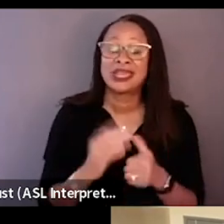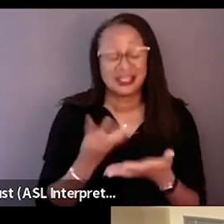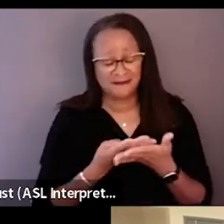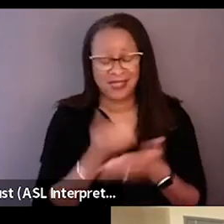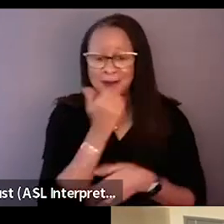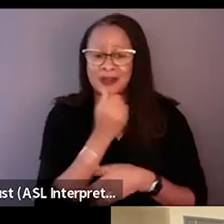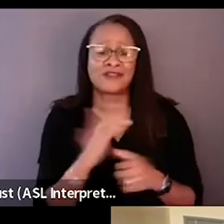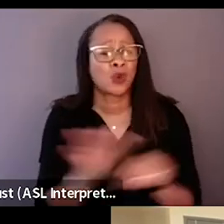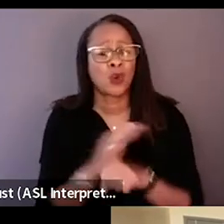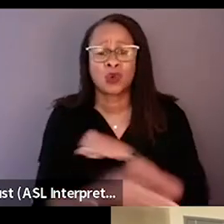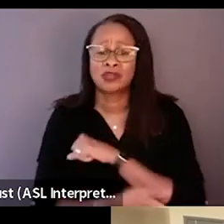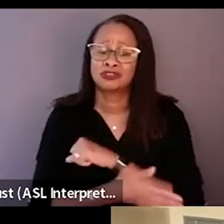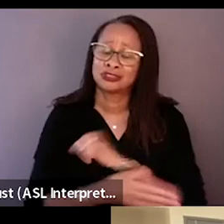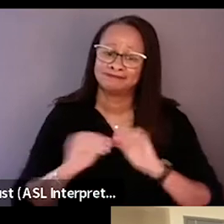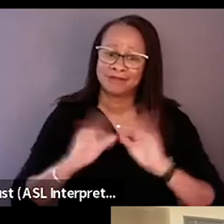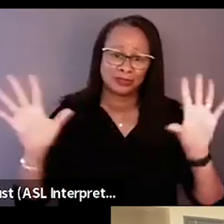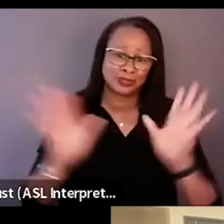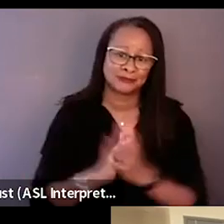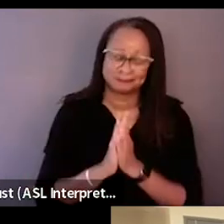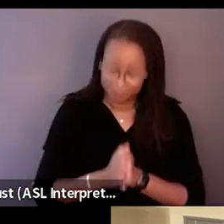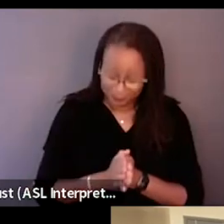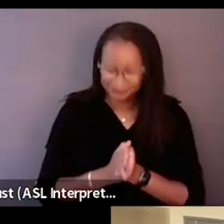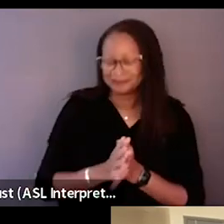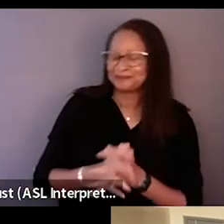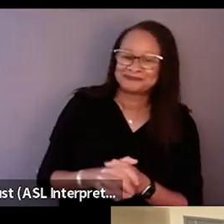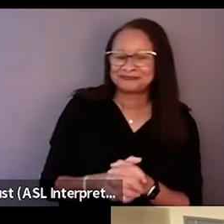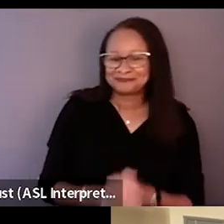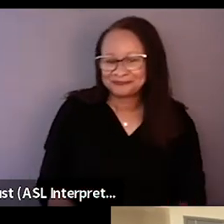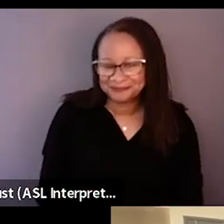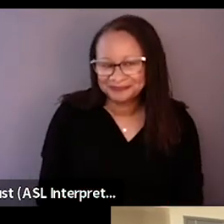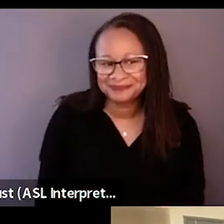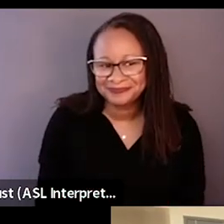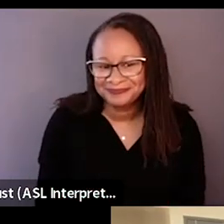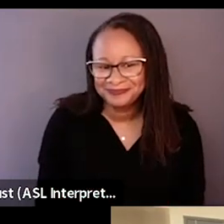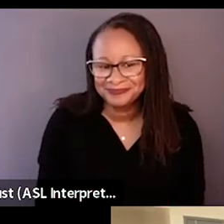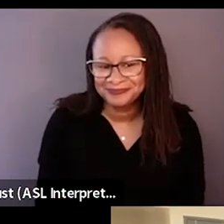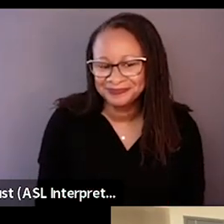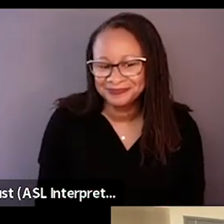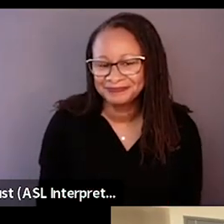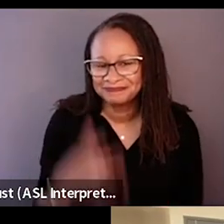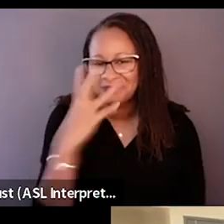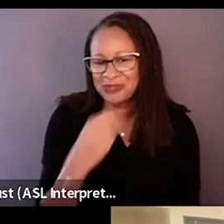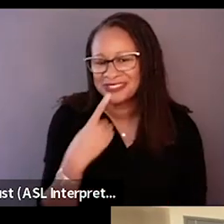Yes, absolutely. - Yes. Yeah. Very well said. Thank you. Beautifully said. Thank you Daniel.